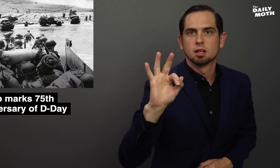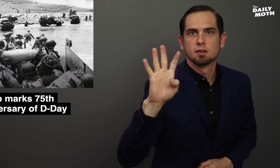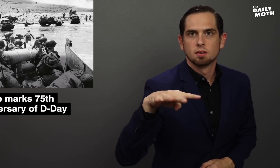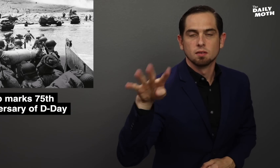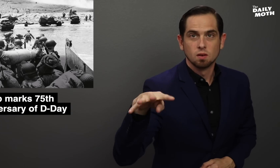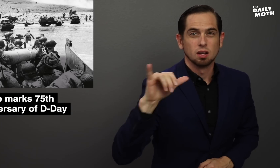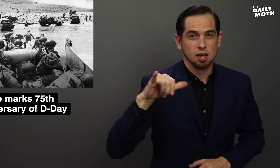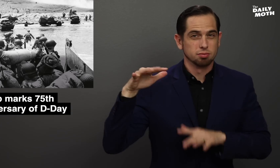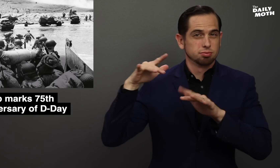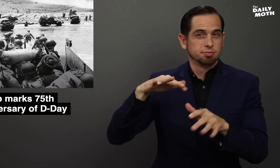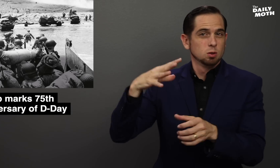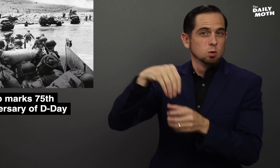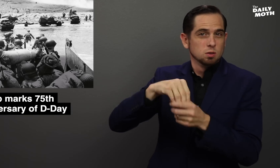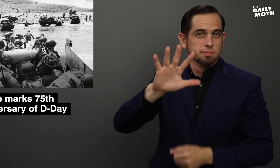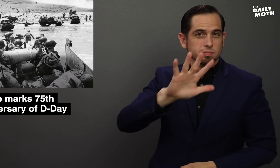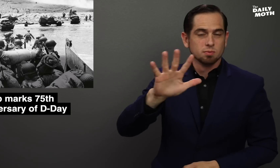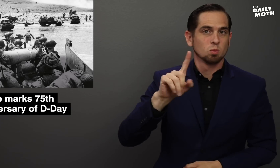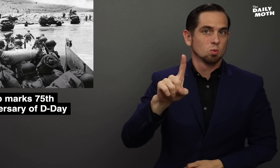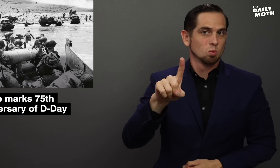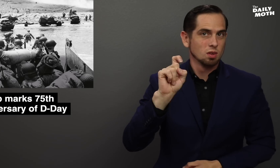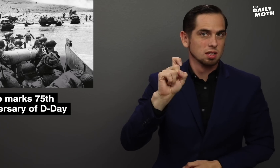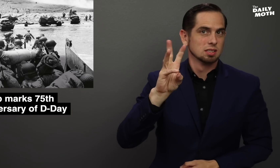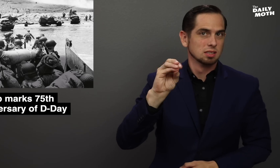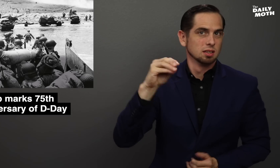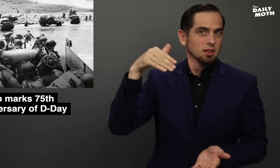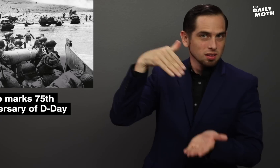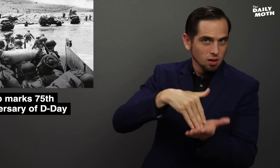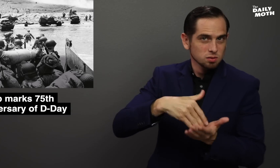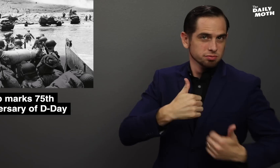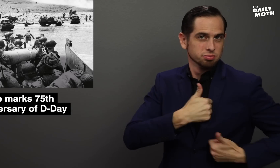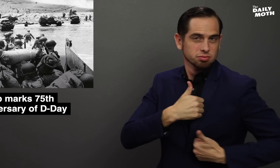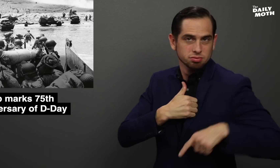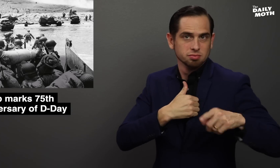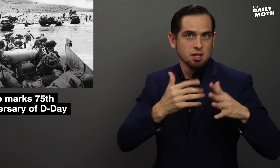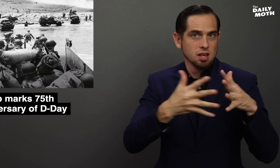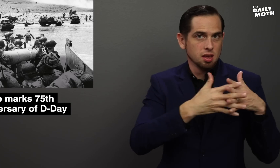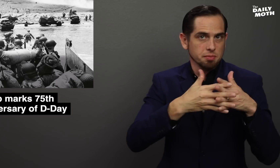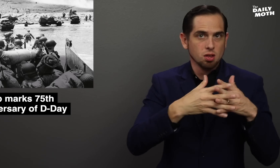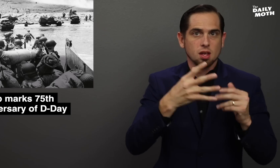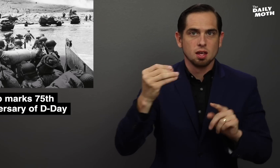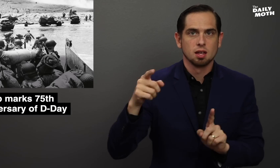1944 that included about 160,000 American and